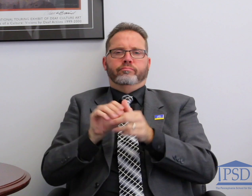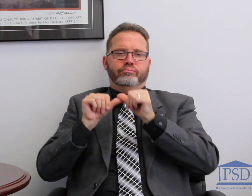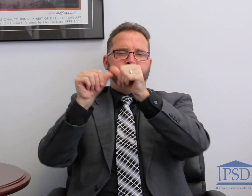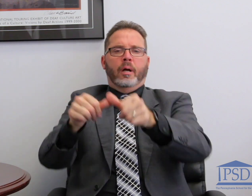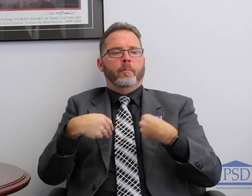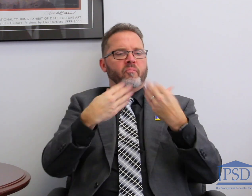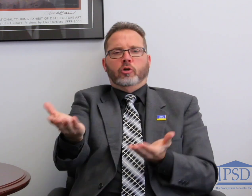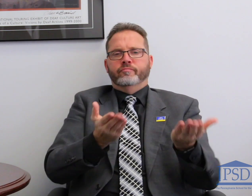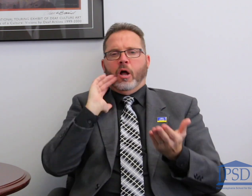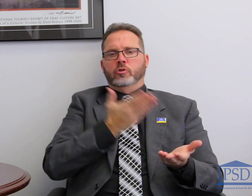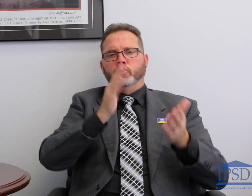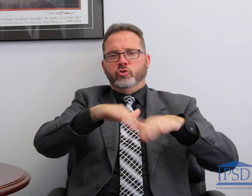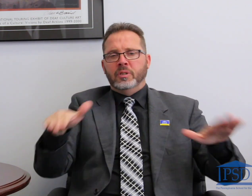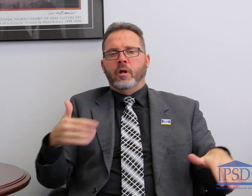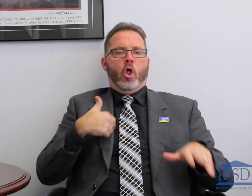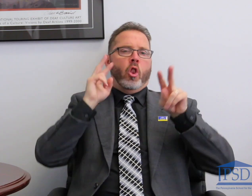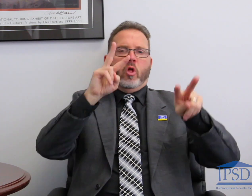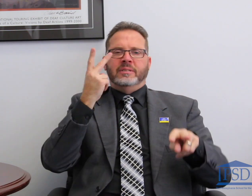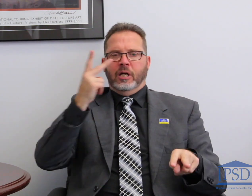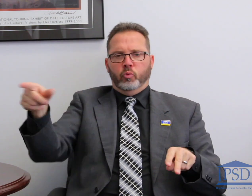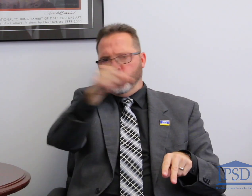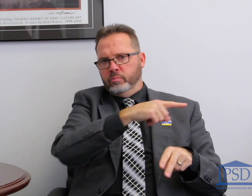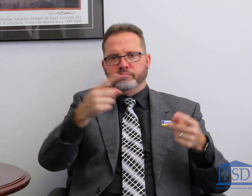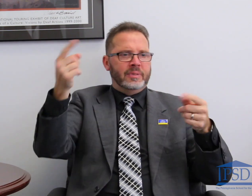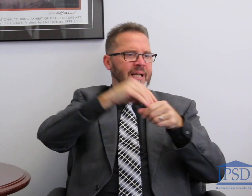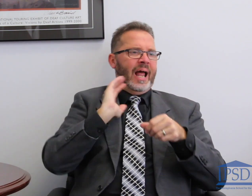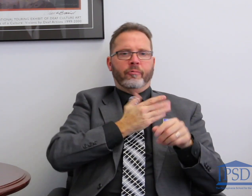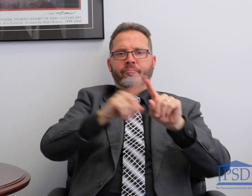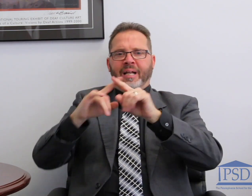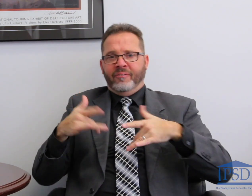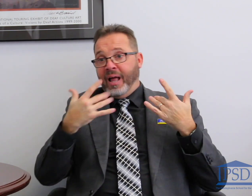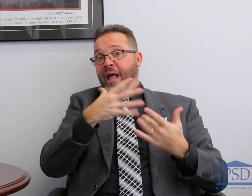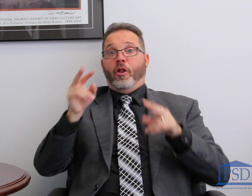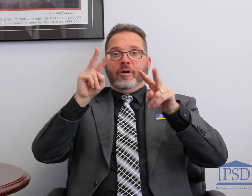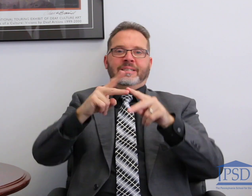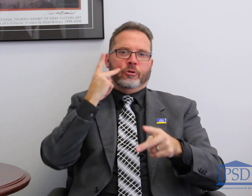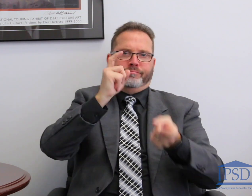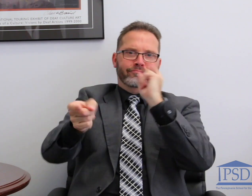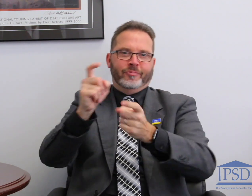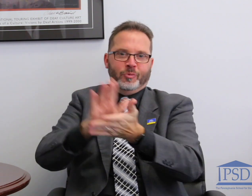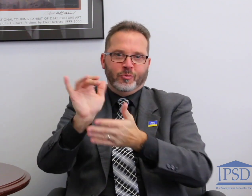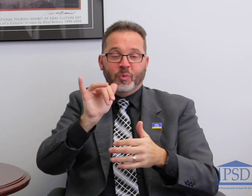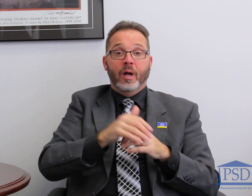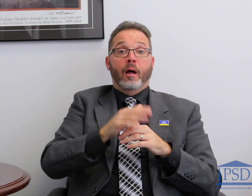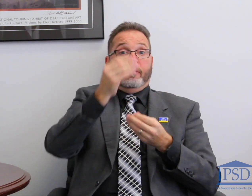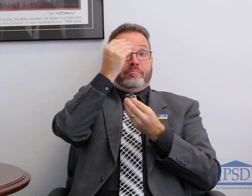donations and support to keep our school going as well as the many activities we are running. For those of you that are already given, we want to thank you.